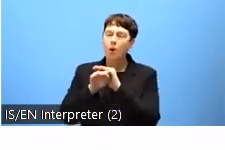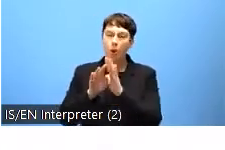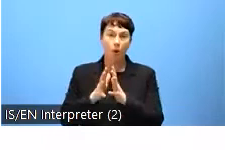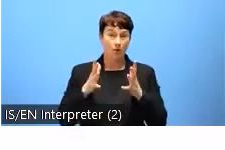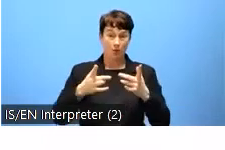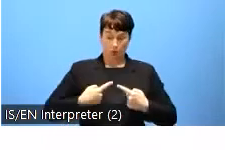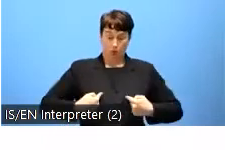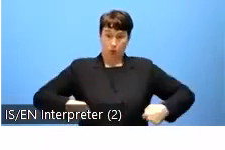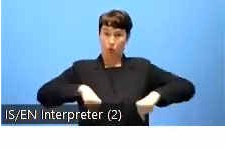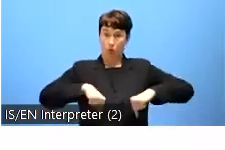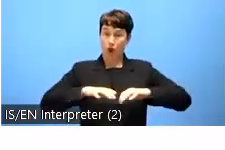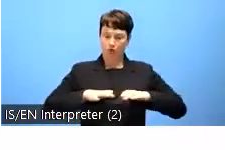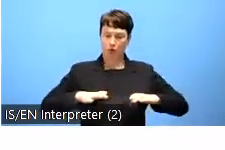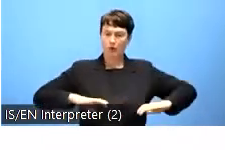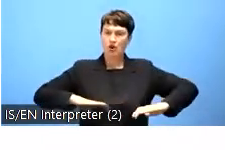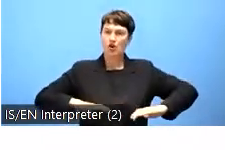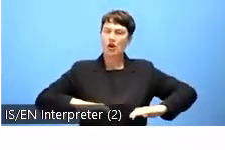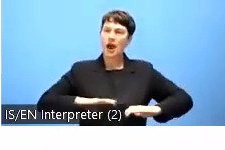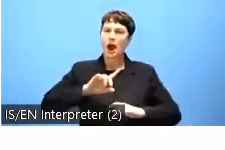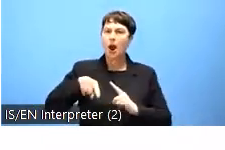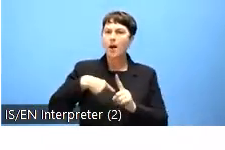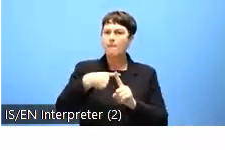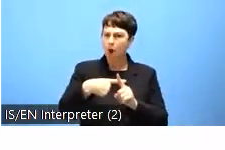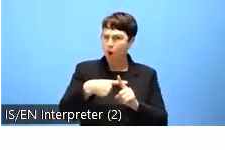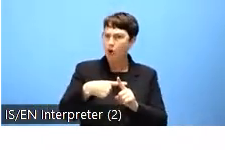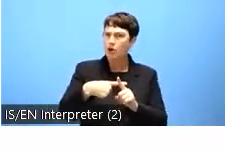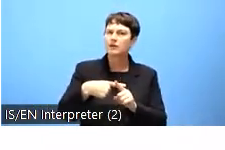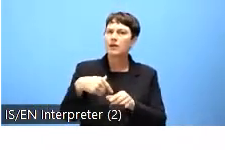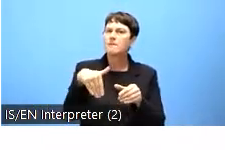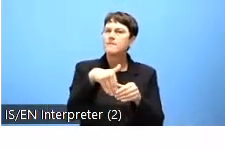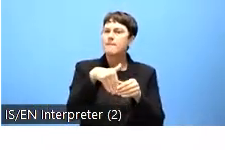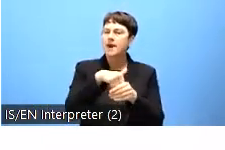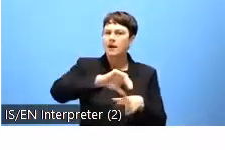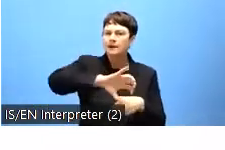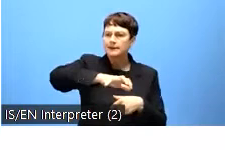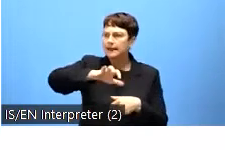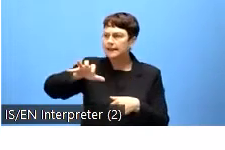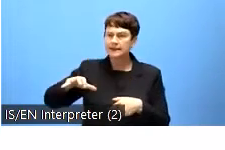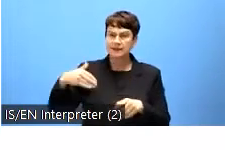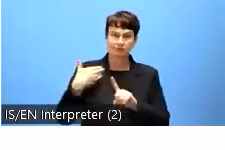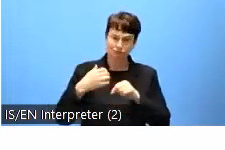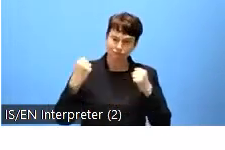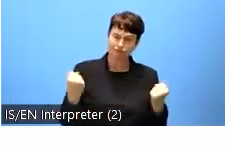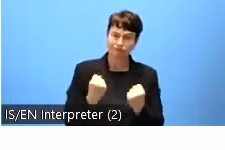States have been very active on this front. Last summer, mobile apps fell in-scope of